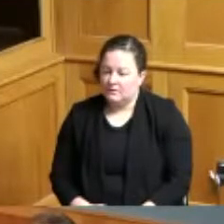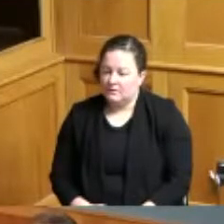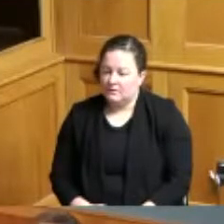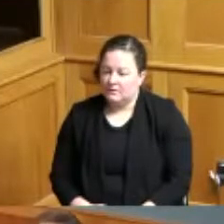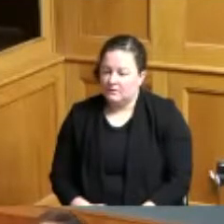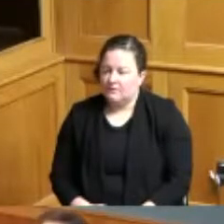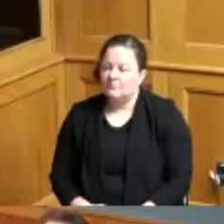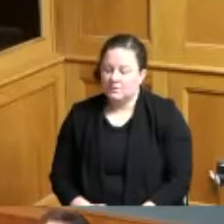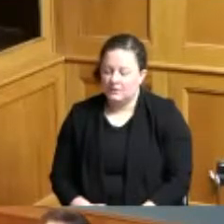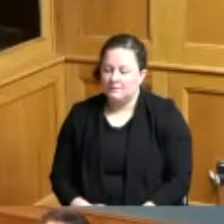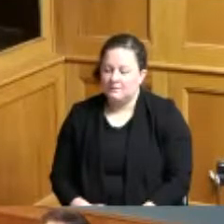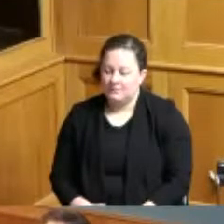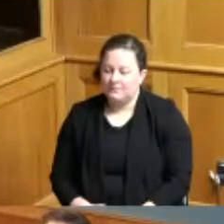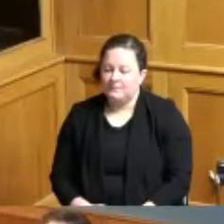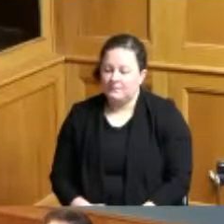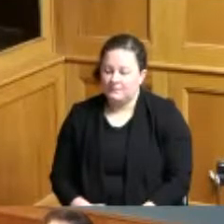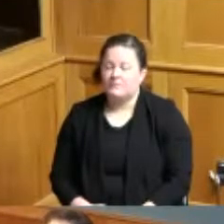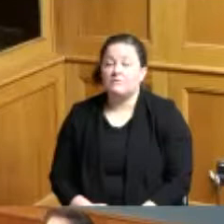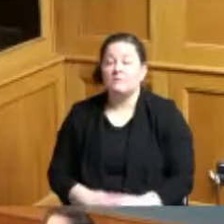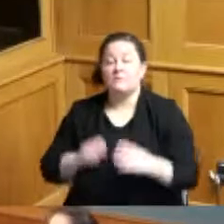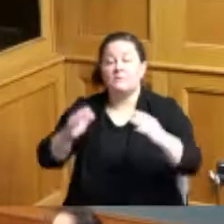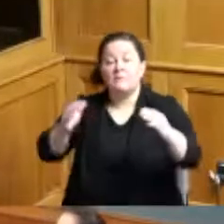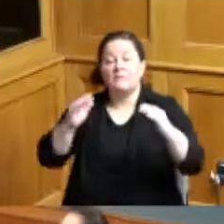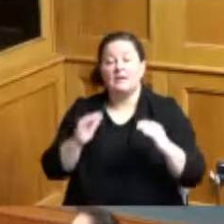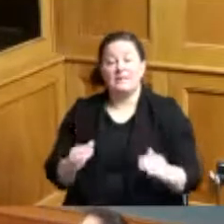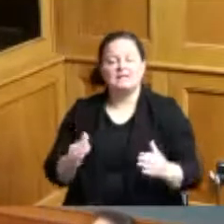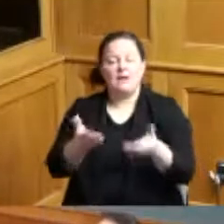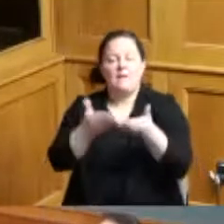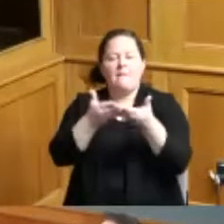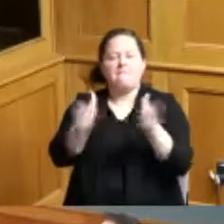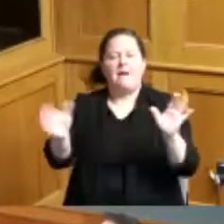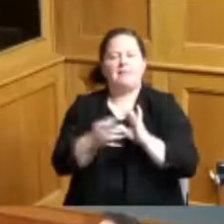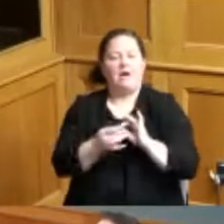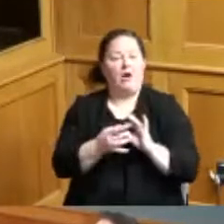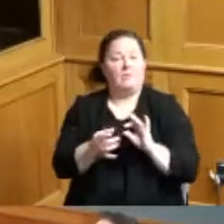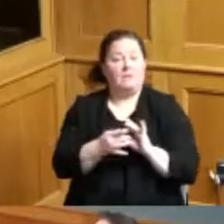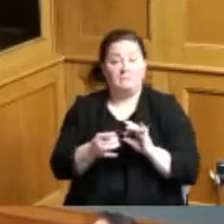our next order of business is public comments I don't have any cards but